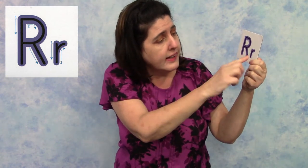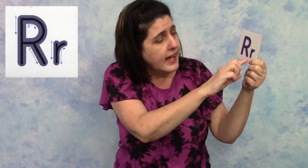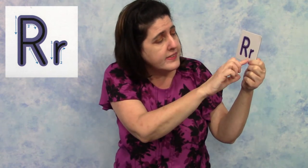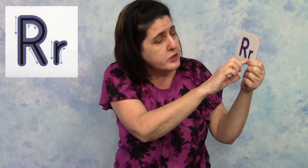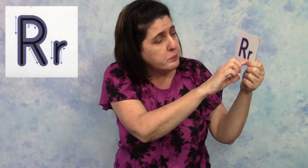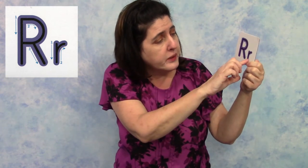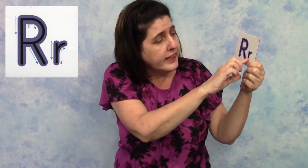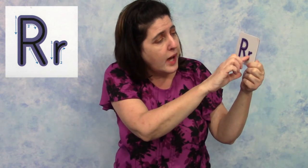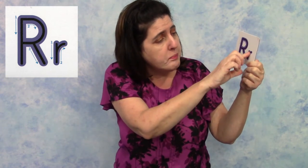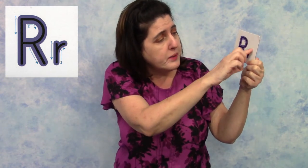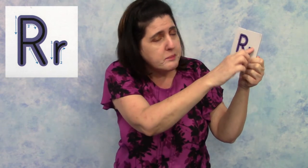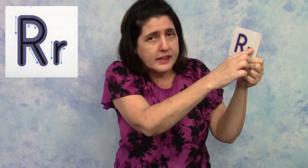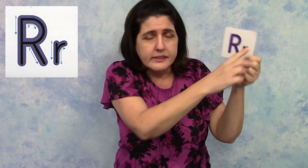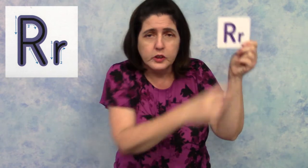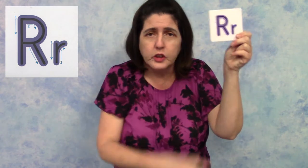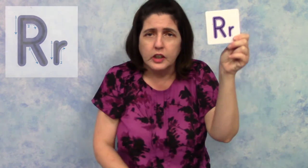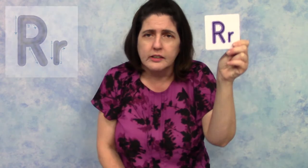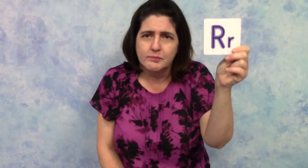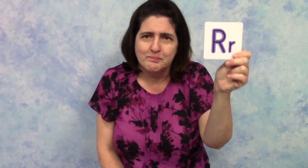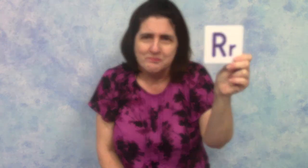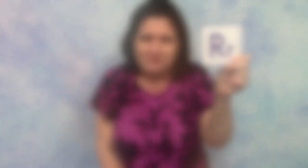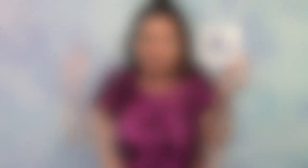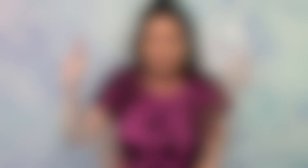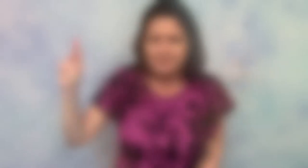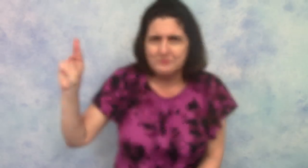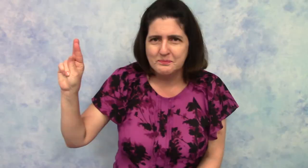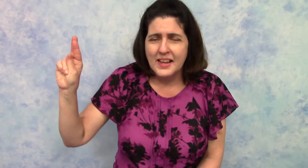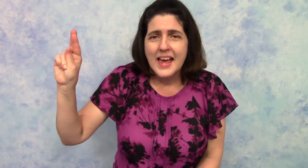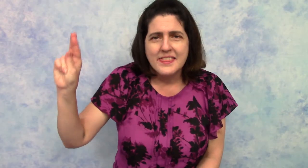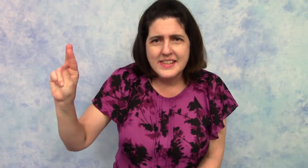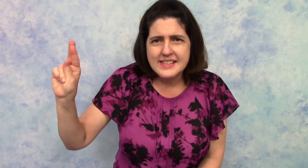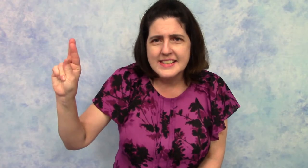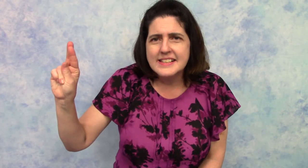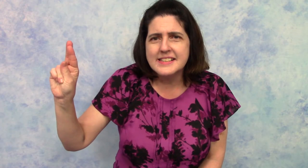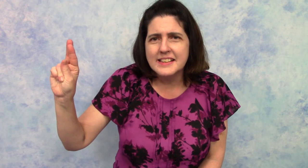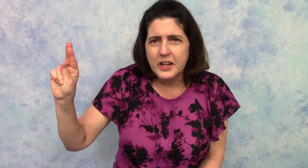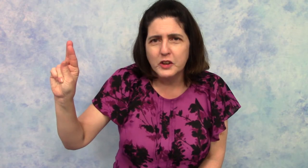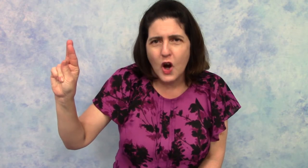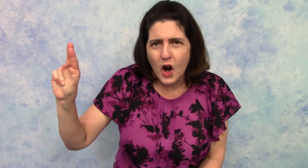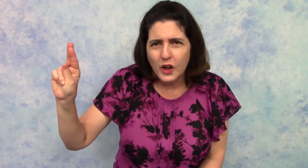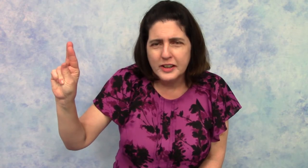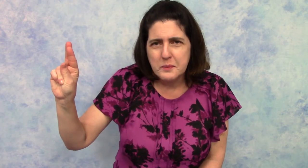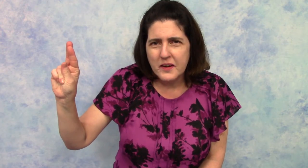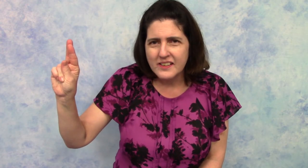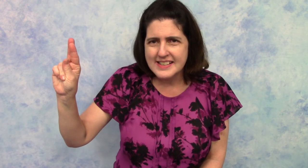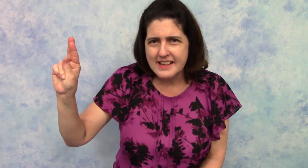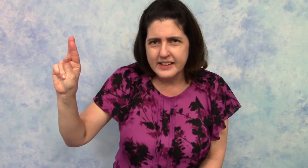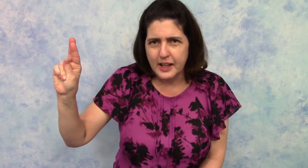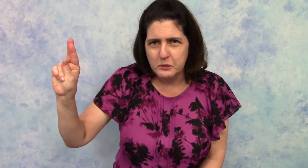and then you bring it up and make a little hook. This is the letter "r" in American Sign Language.